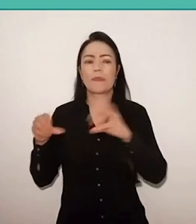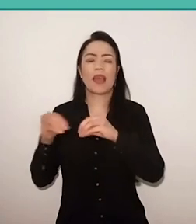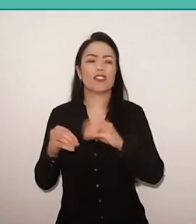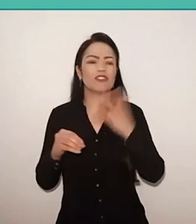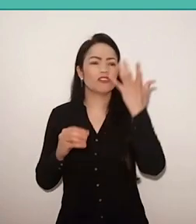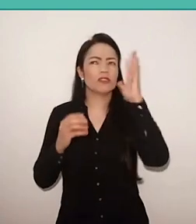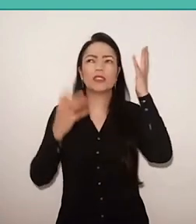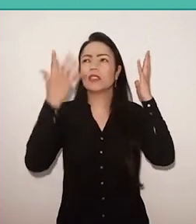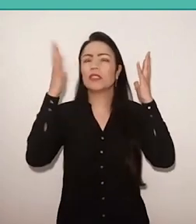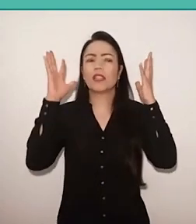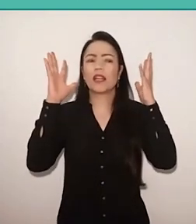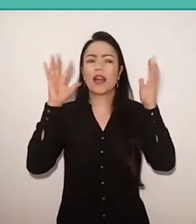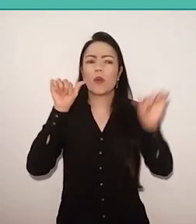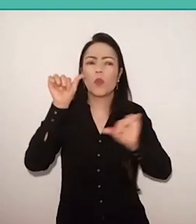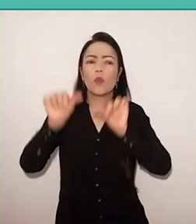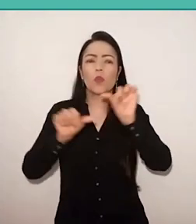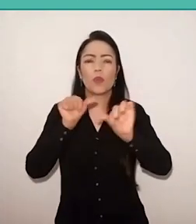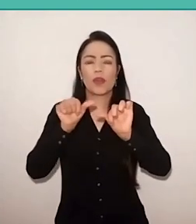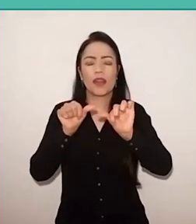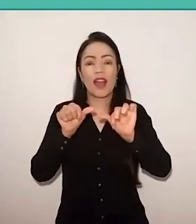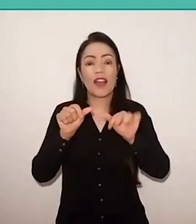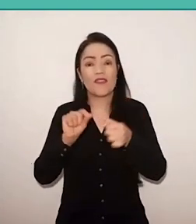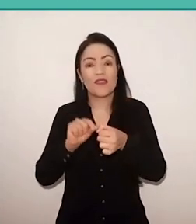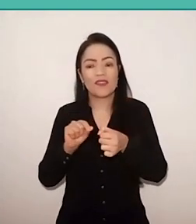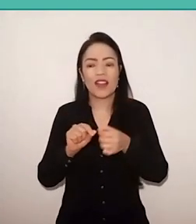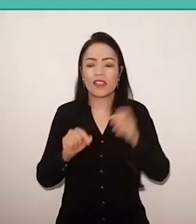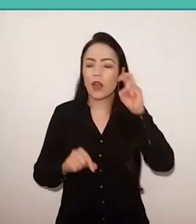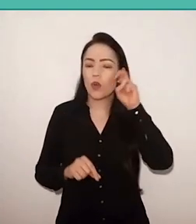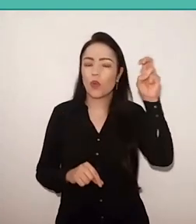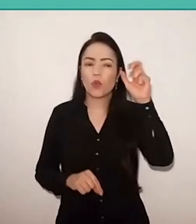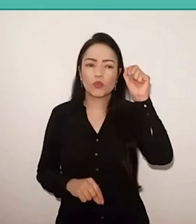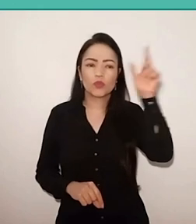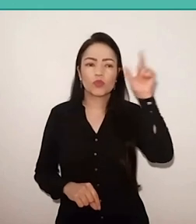and produces culture, recognizes culture as human production.